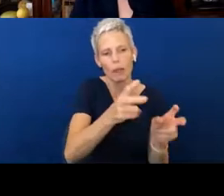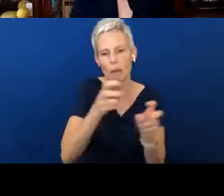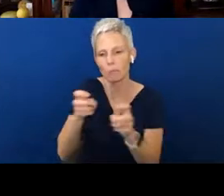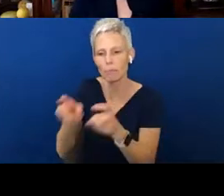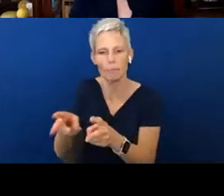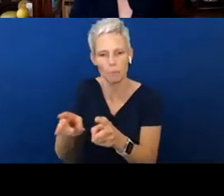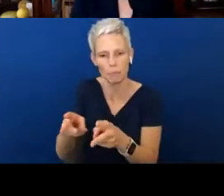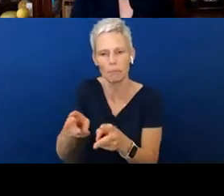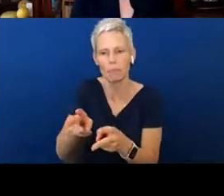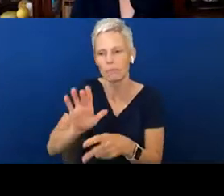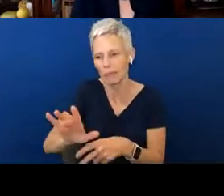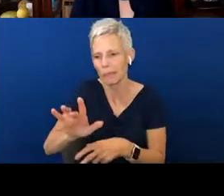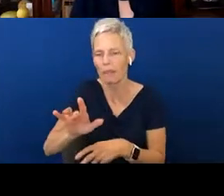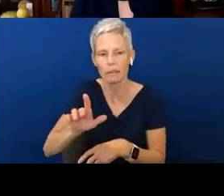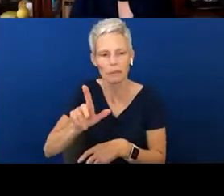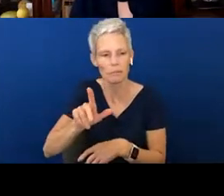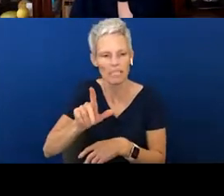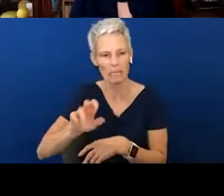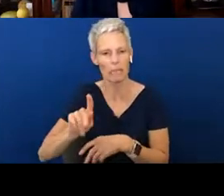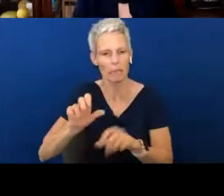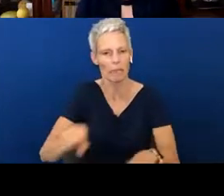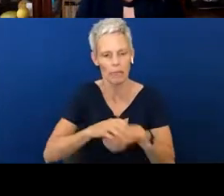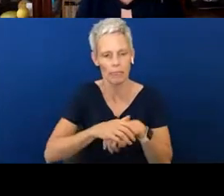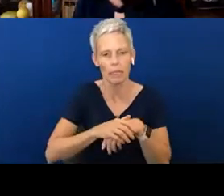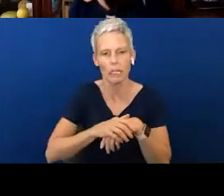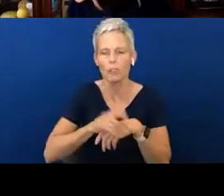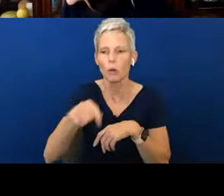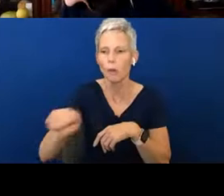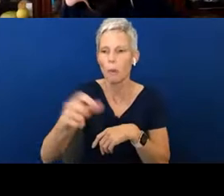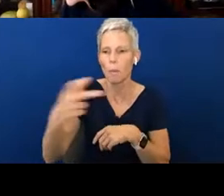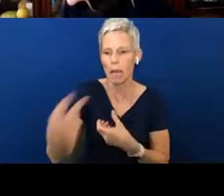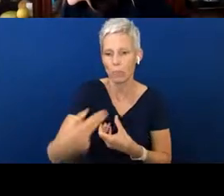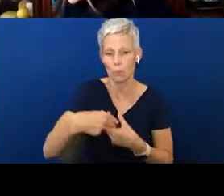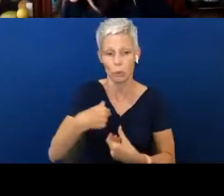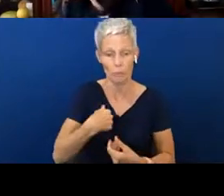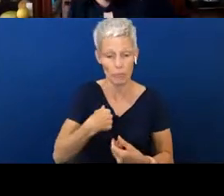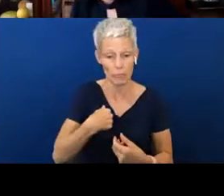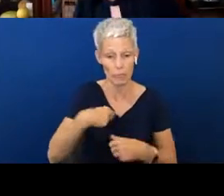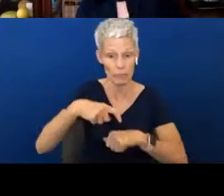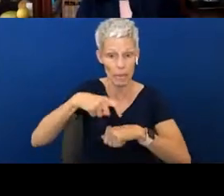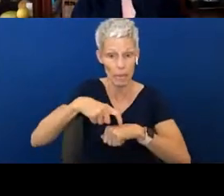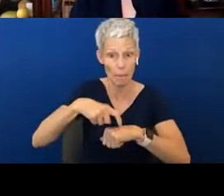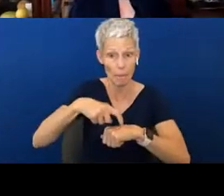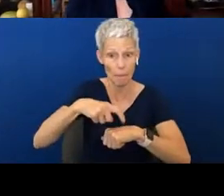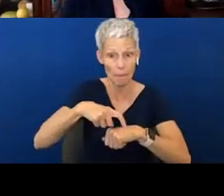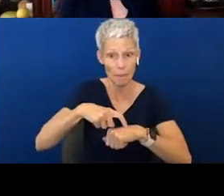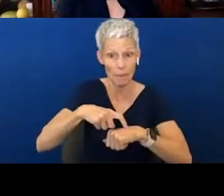If you would come back and join me at, let's say eight after,